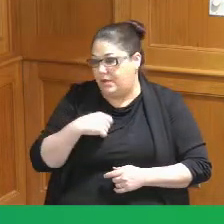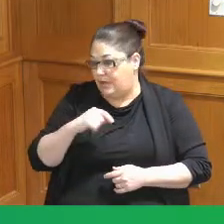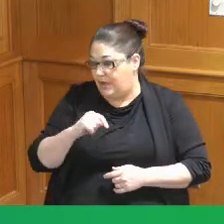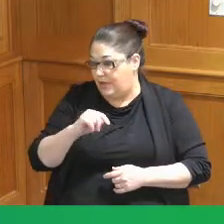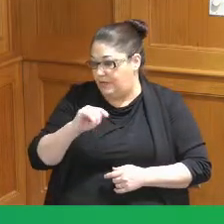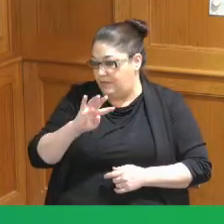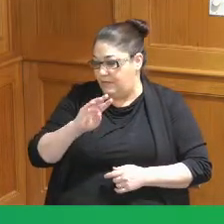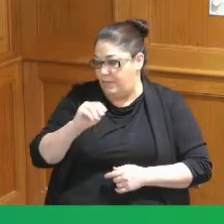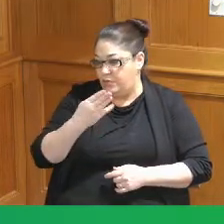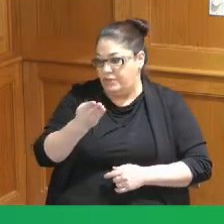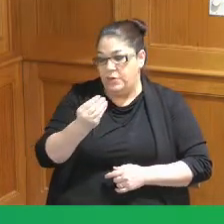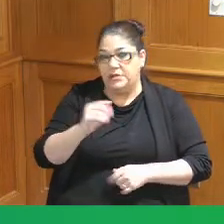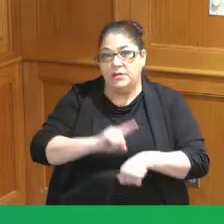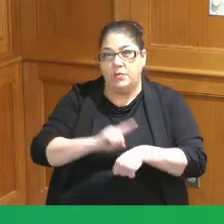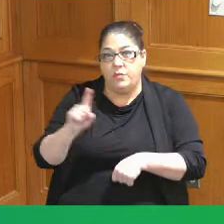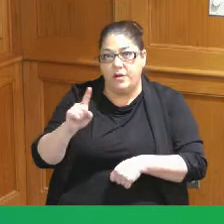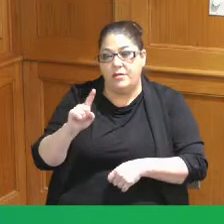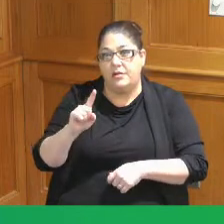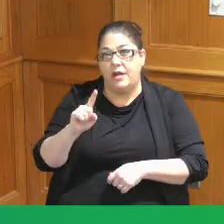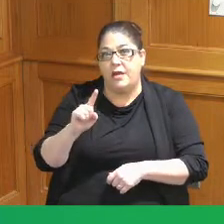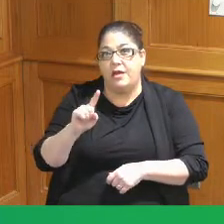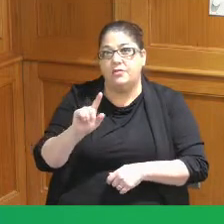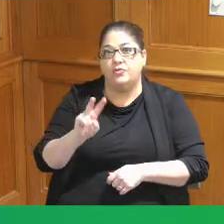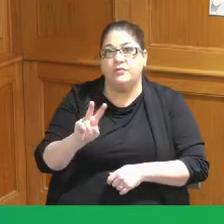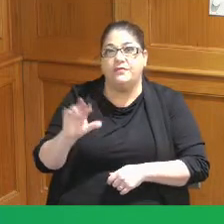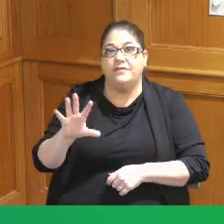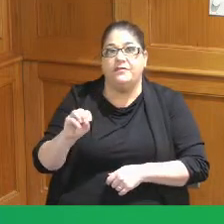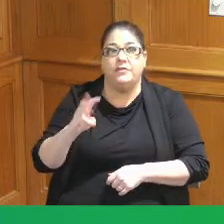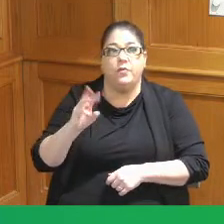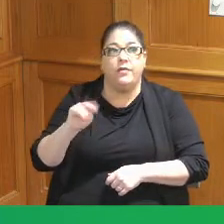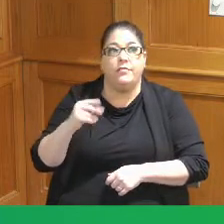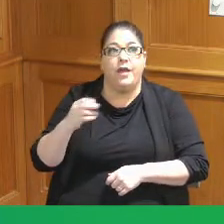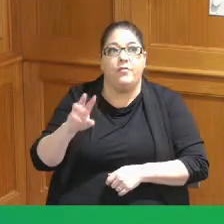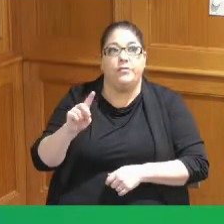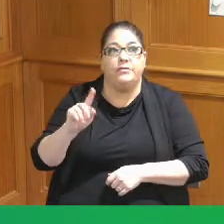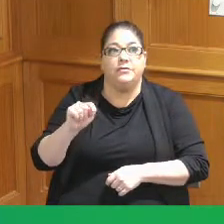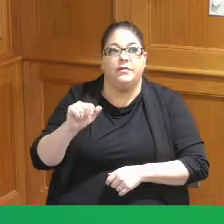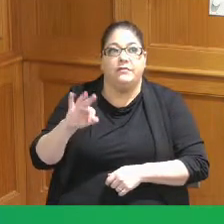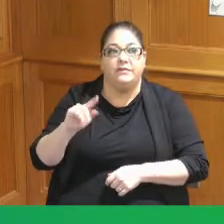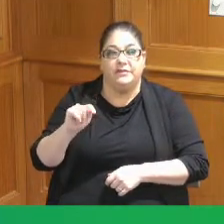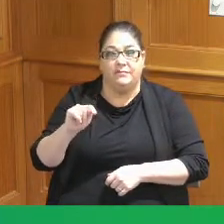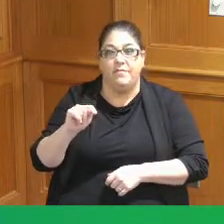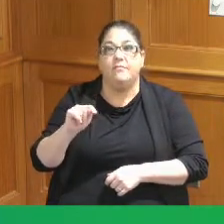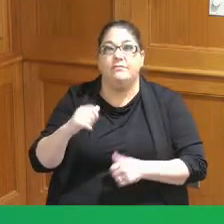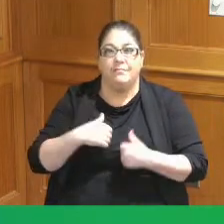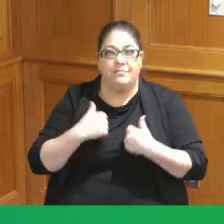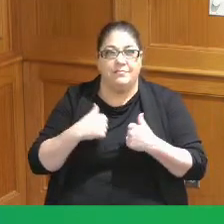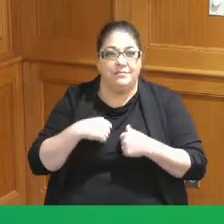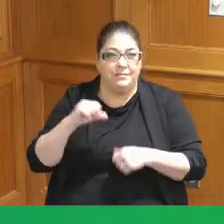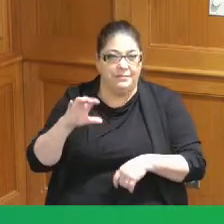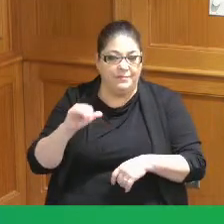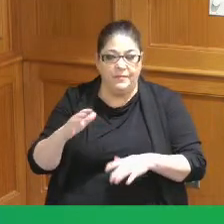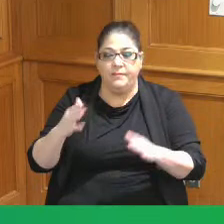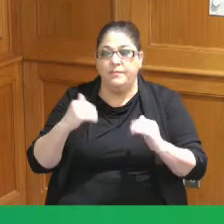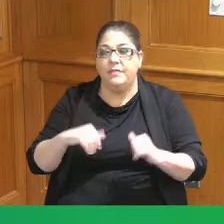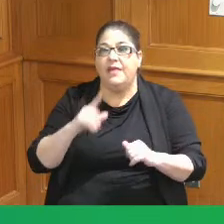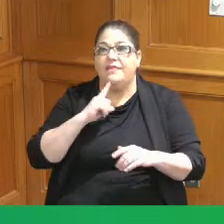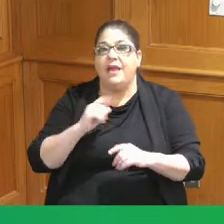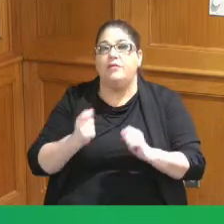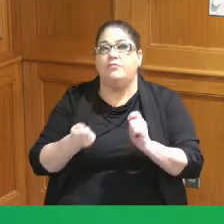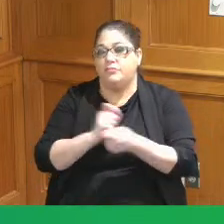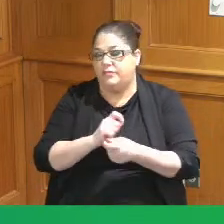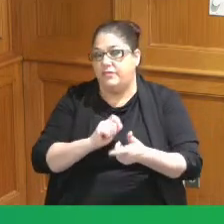at 250 William Howard Taft and then the next step will be going out for ratification so we've been